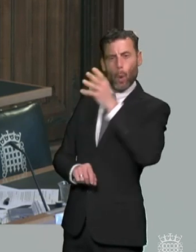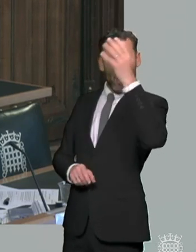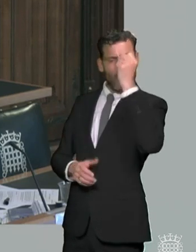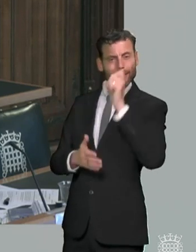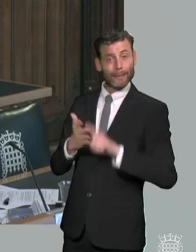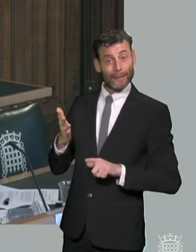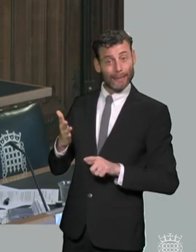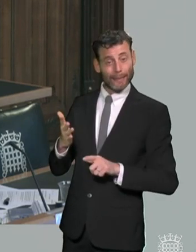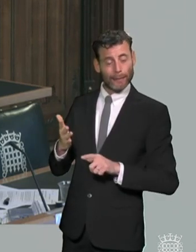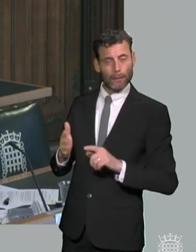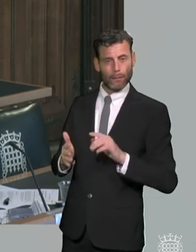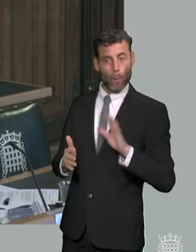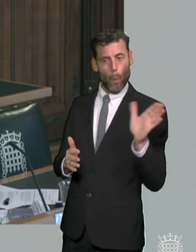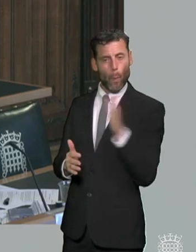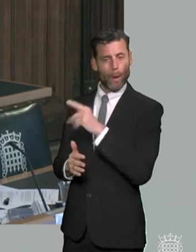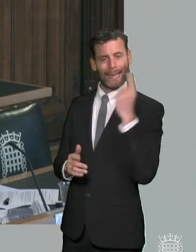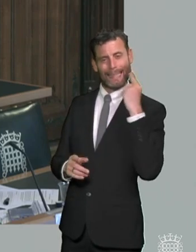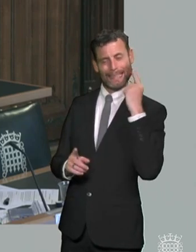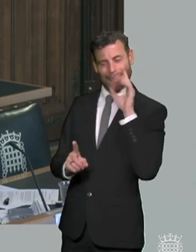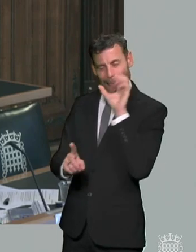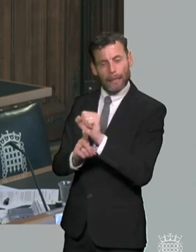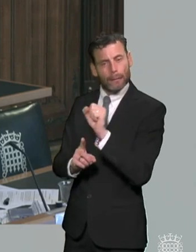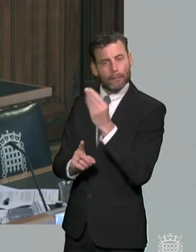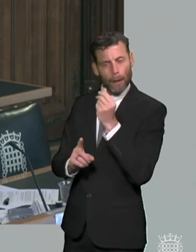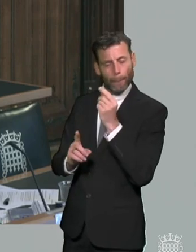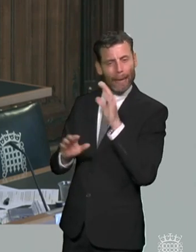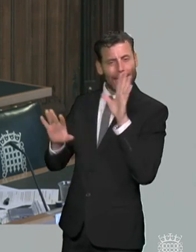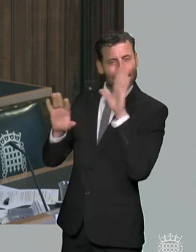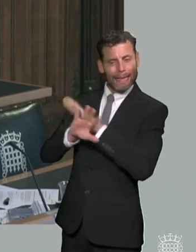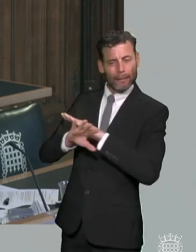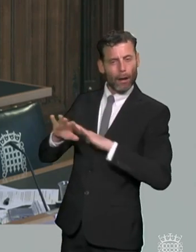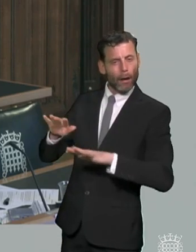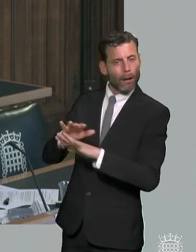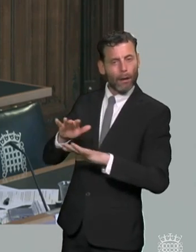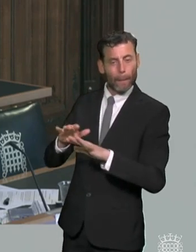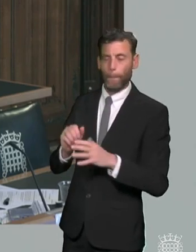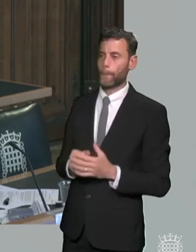there is talk at the moment about a possibility of sort of universal screening requirement for